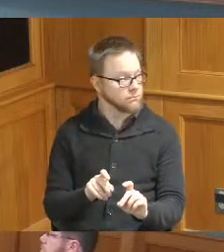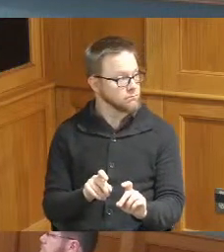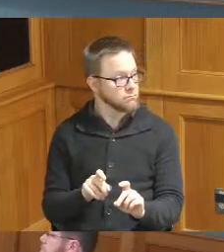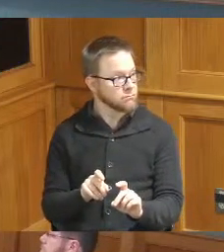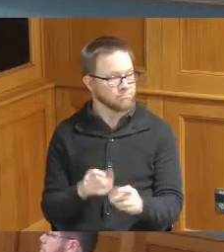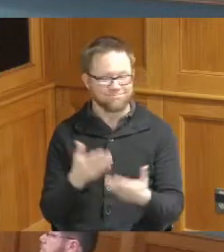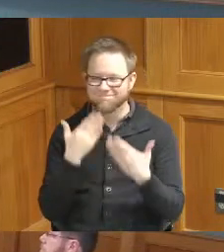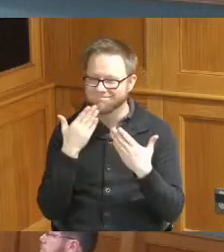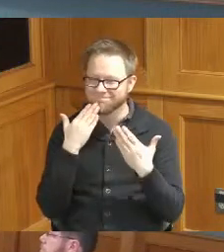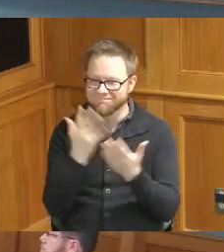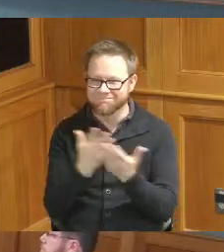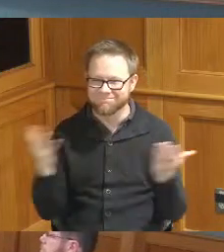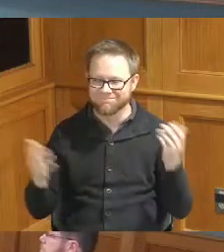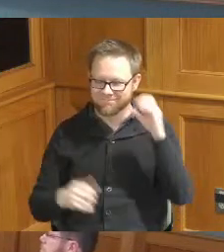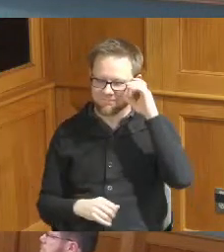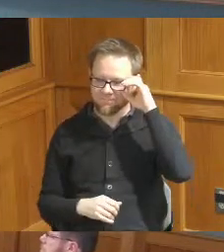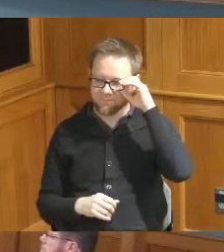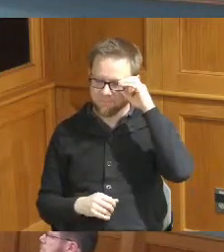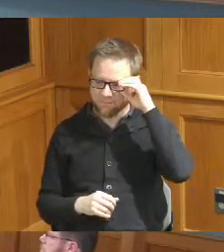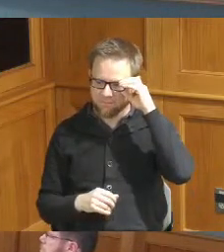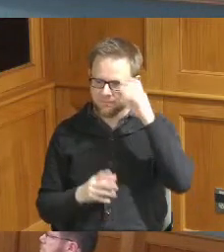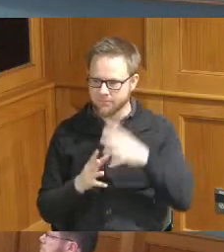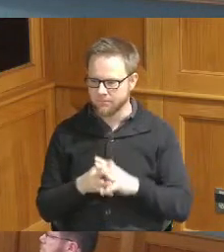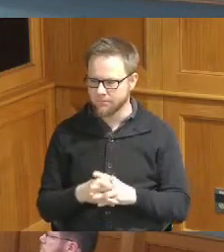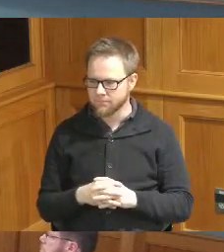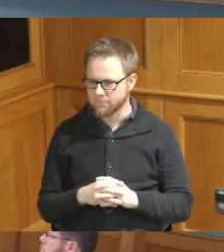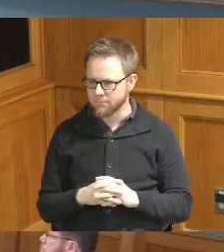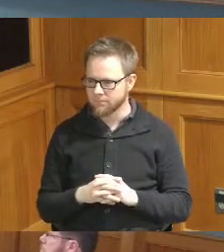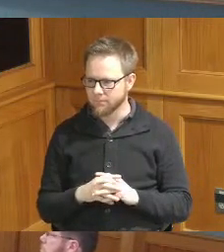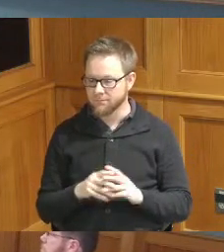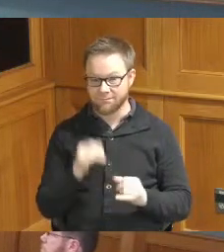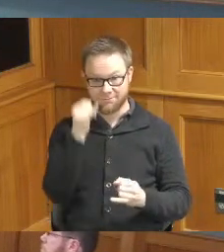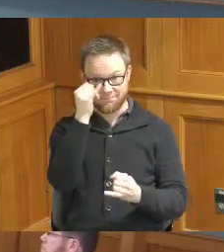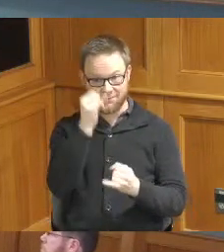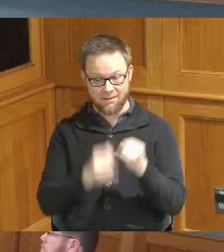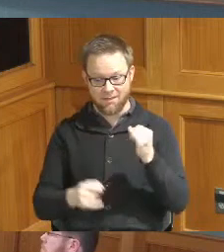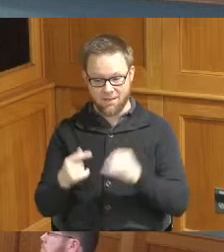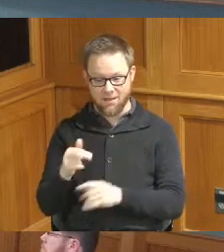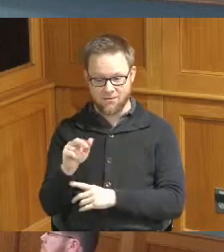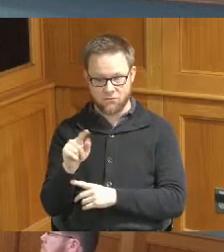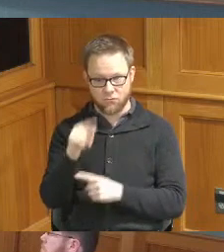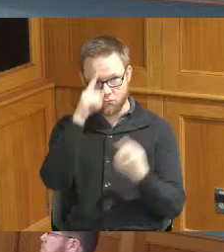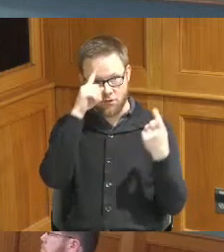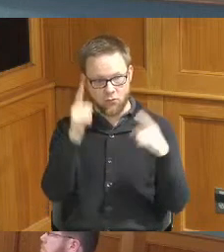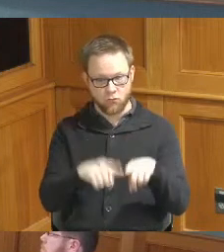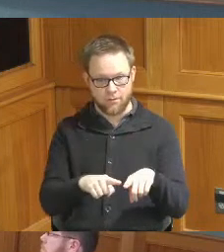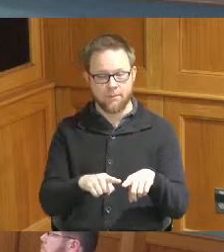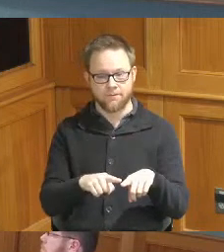thank you very much and the last Grant agreement for your consideration is item